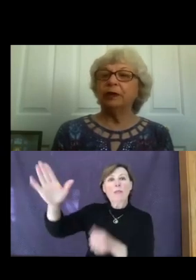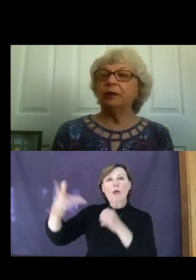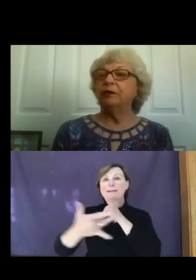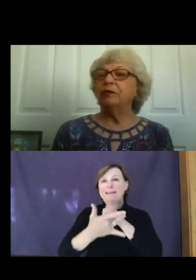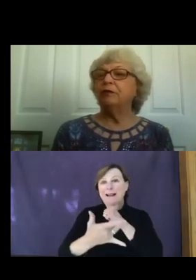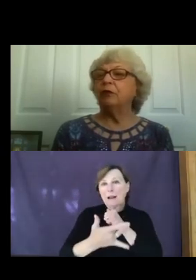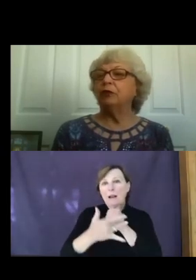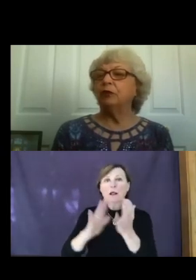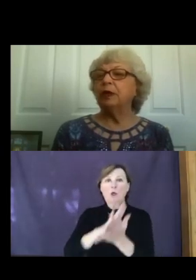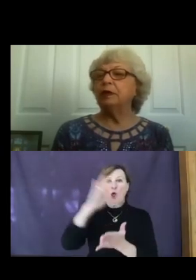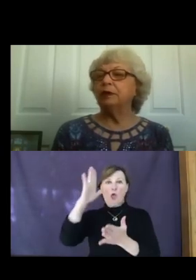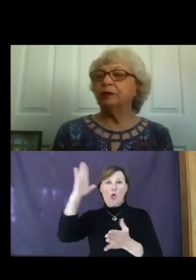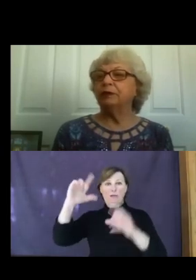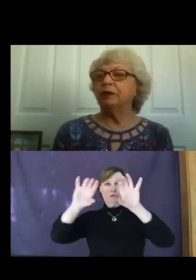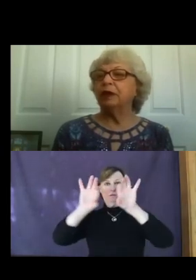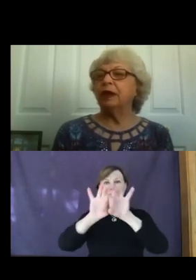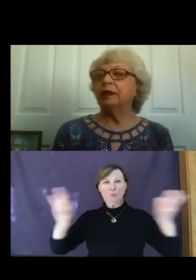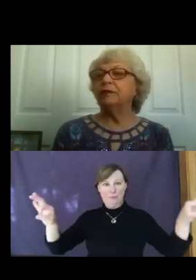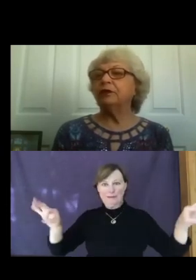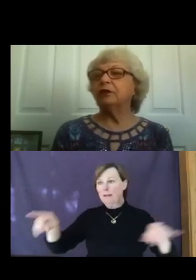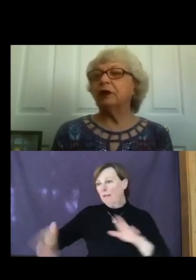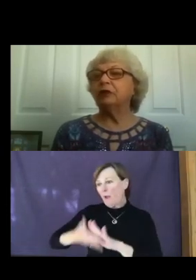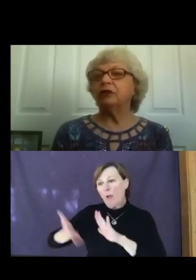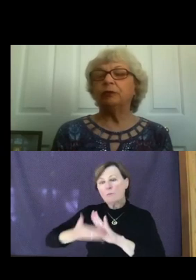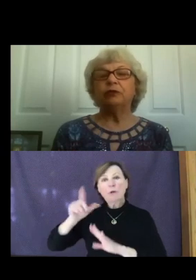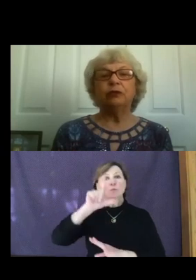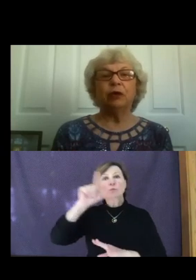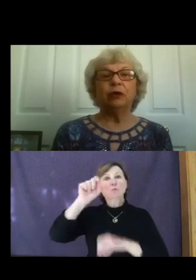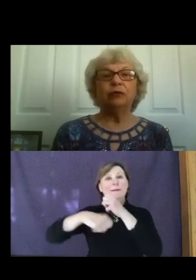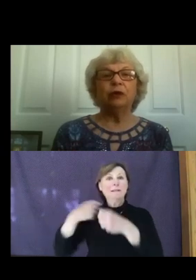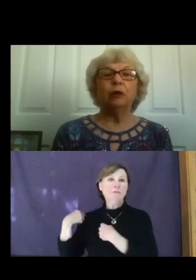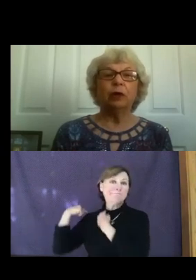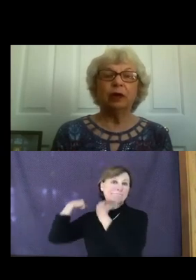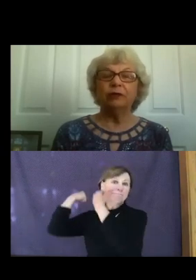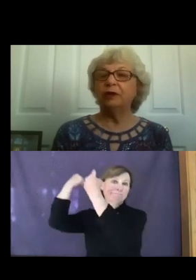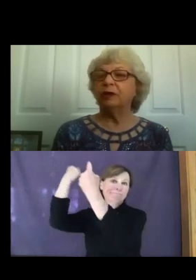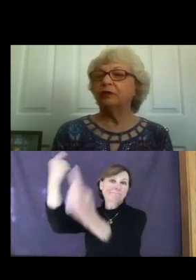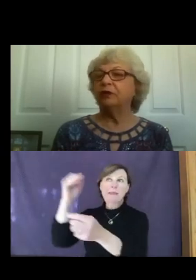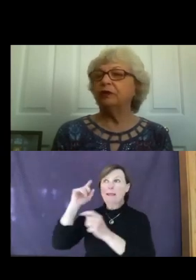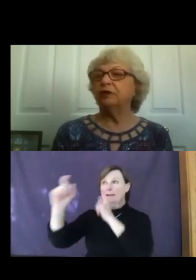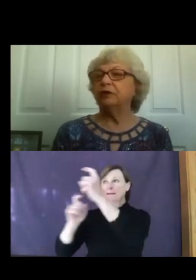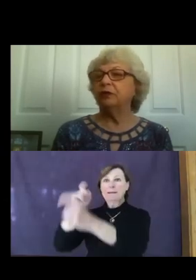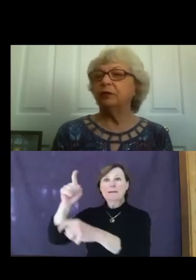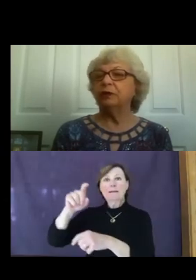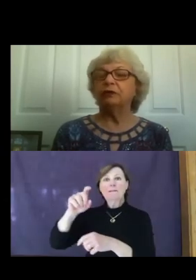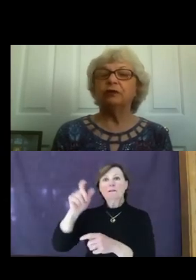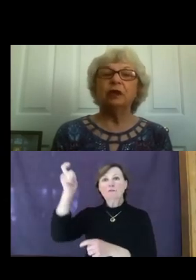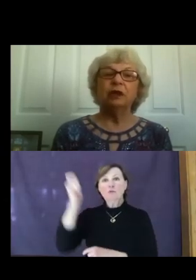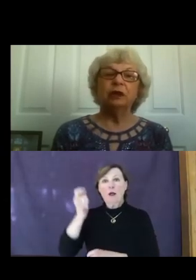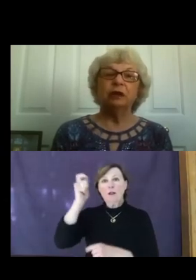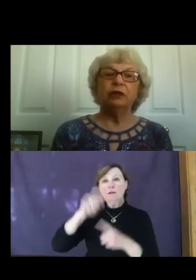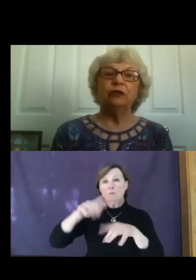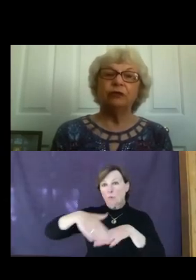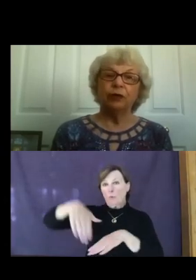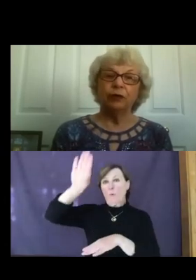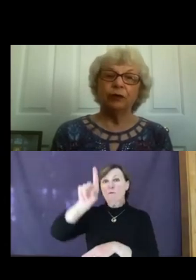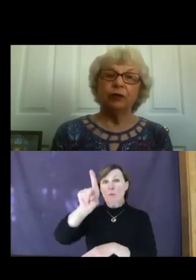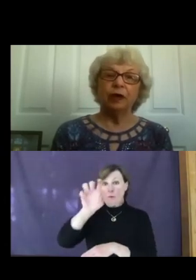for 20 years and given scholarships to over 160 students to further their